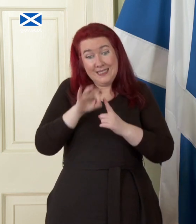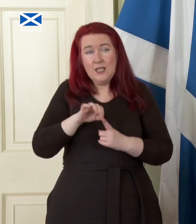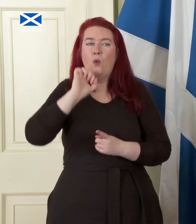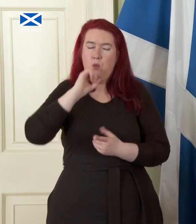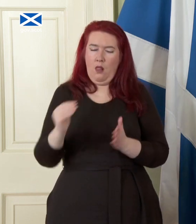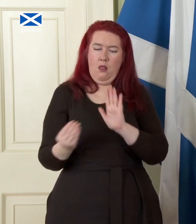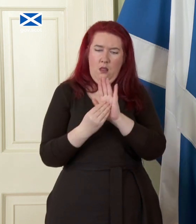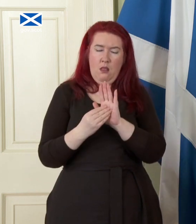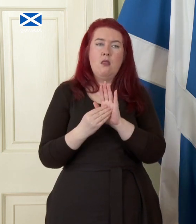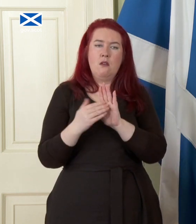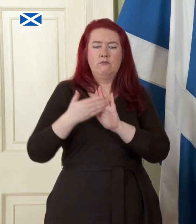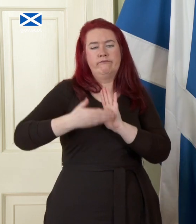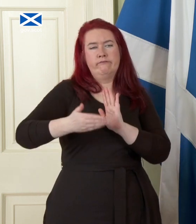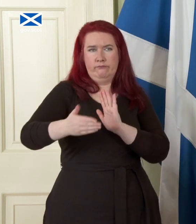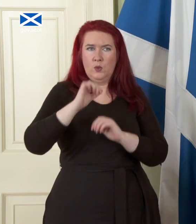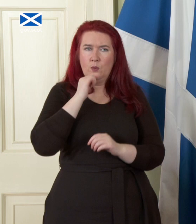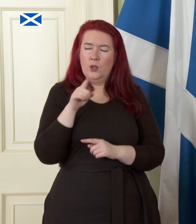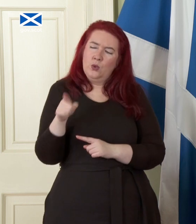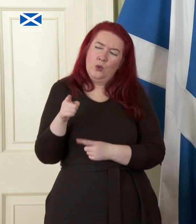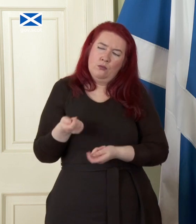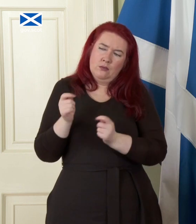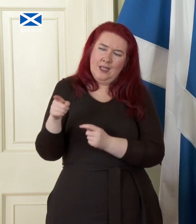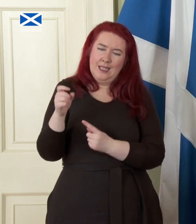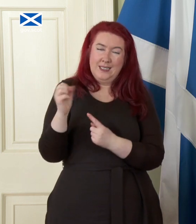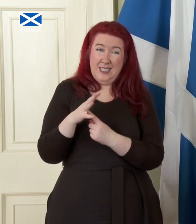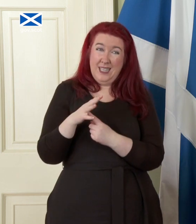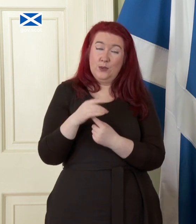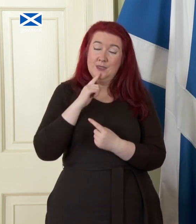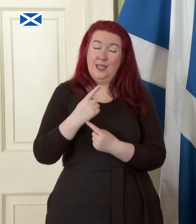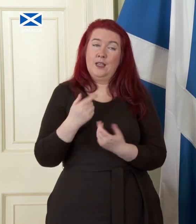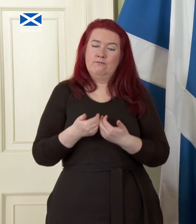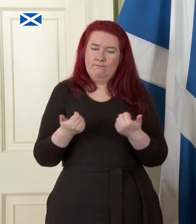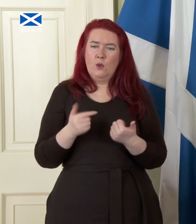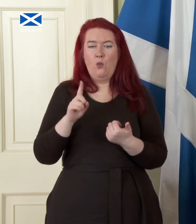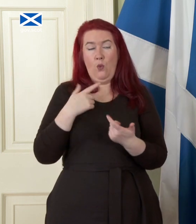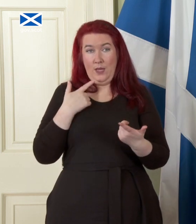you you put your finger I think on a key point of distinction between what we are seeking to do and